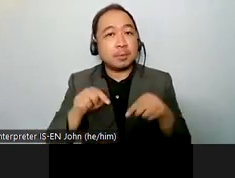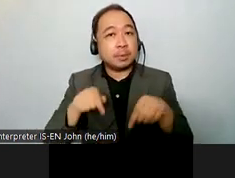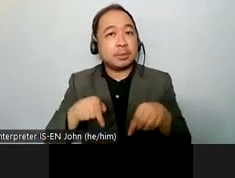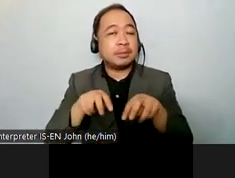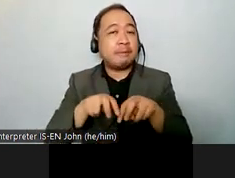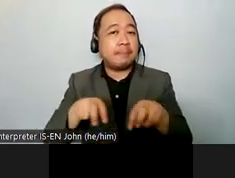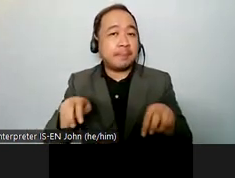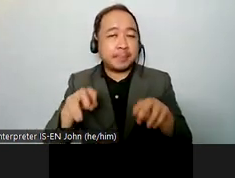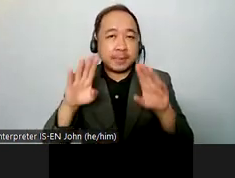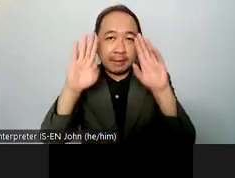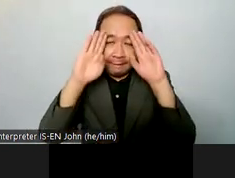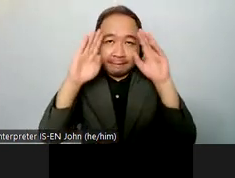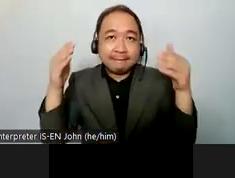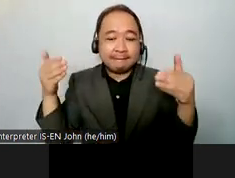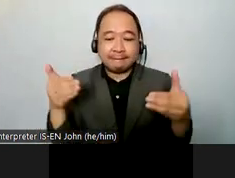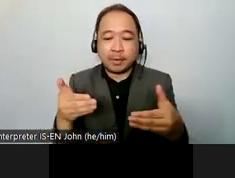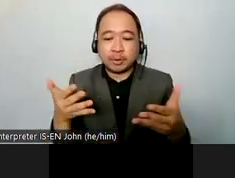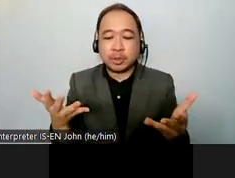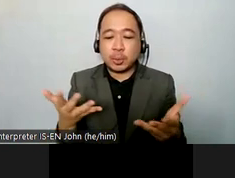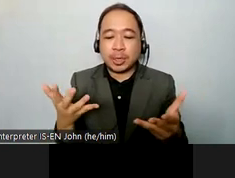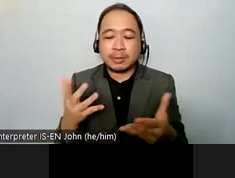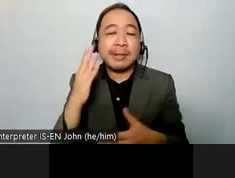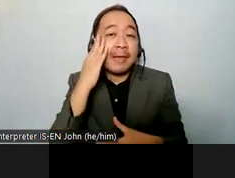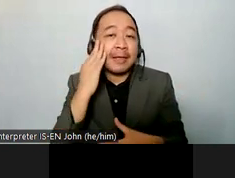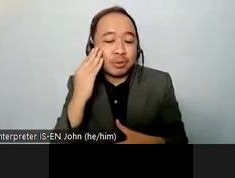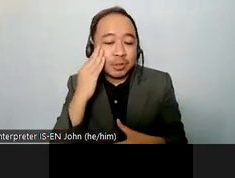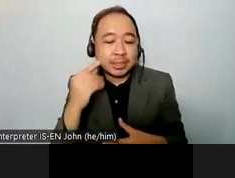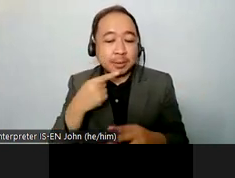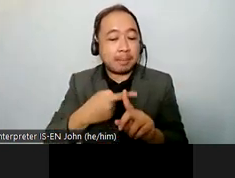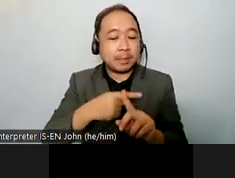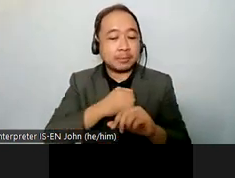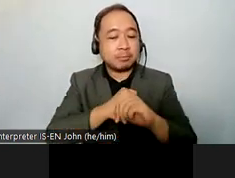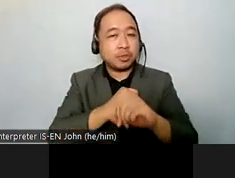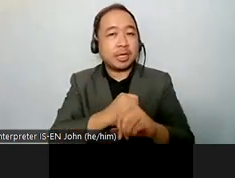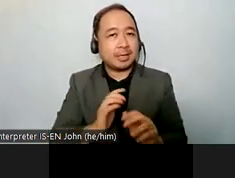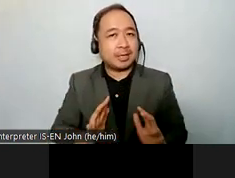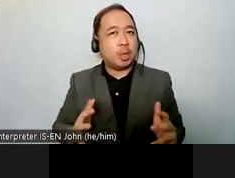and communities that are becoming more open we are also going to focus on the barriers